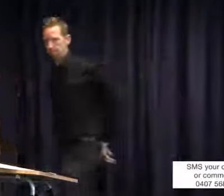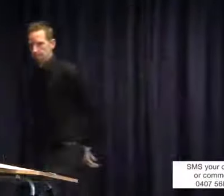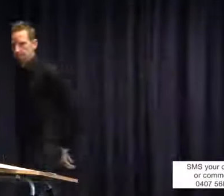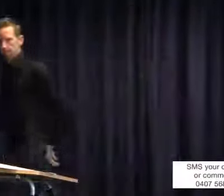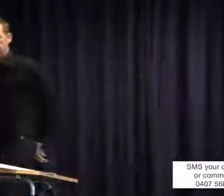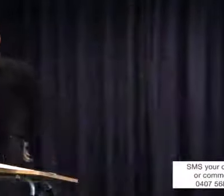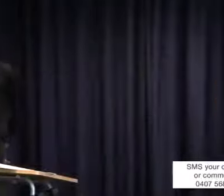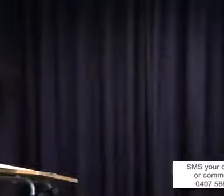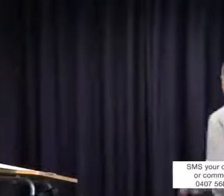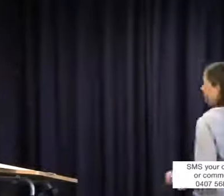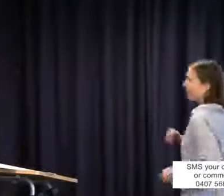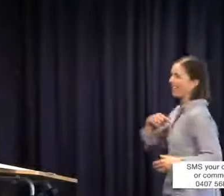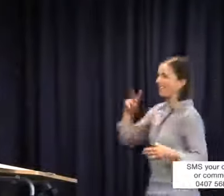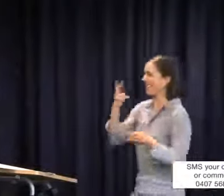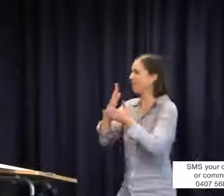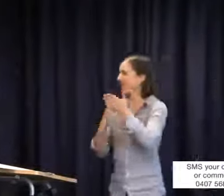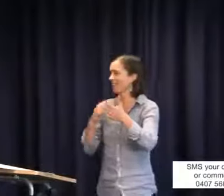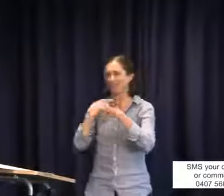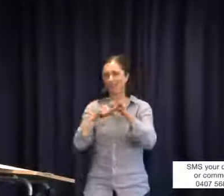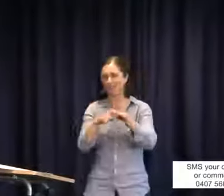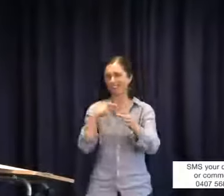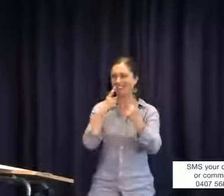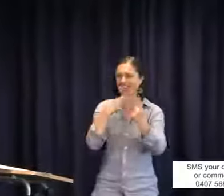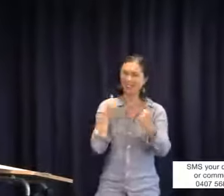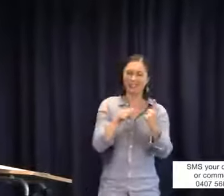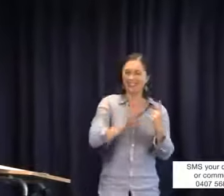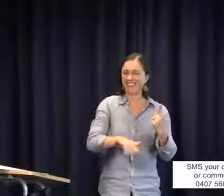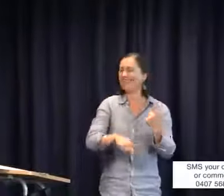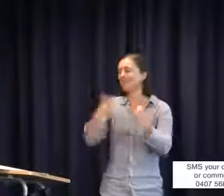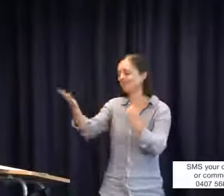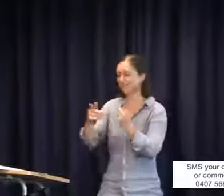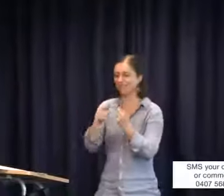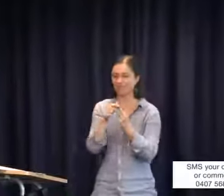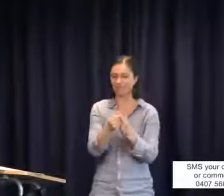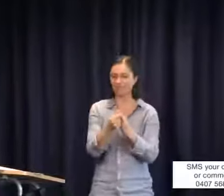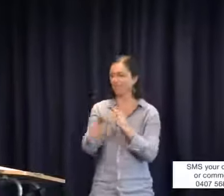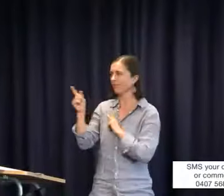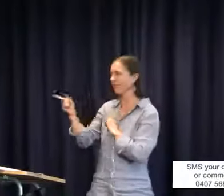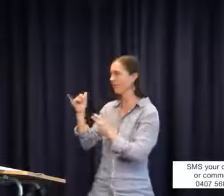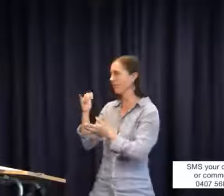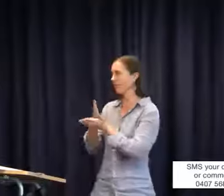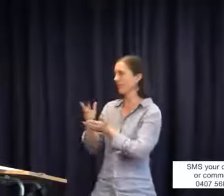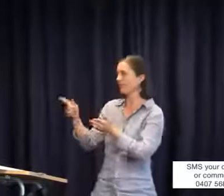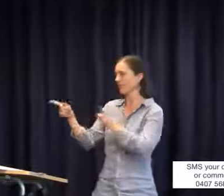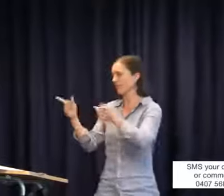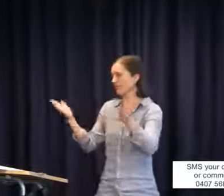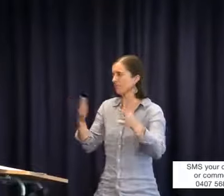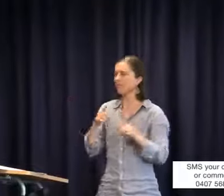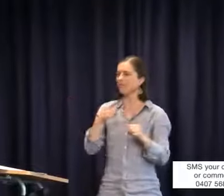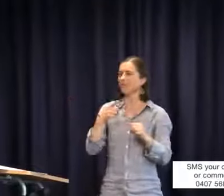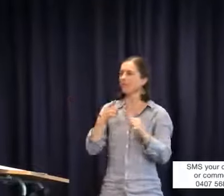Okay, this is my second part of my question. I should have stayed up here in the first